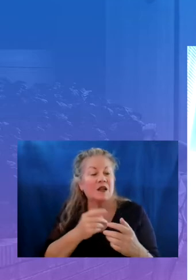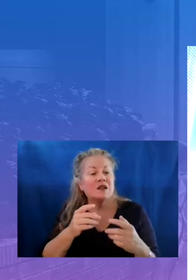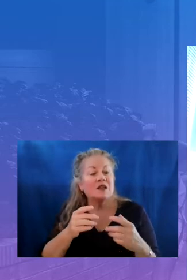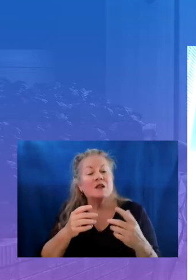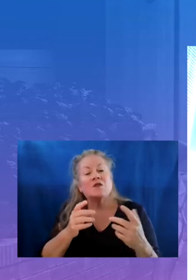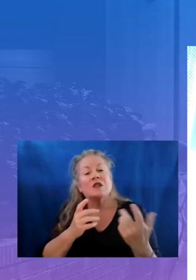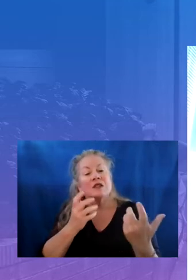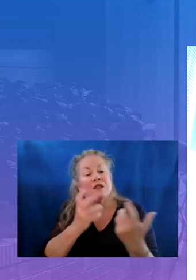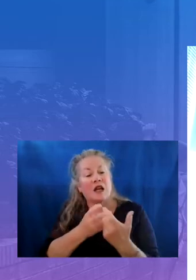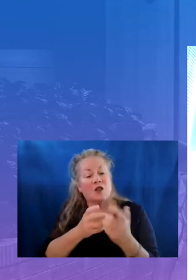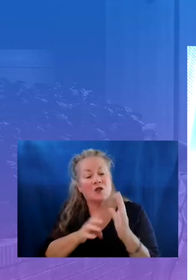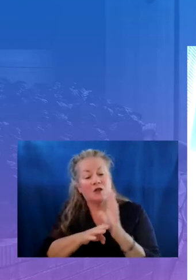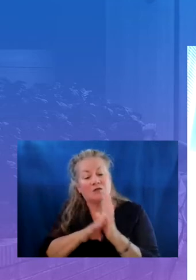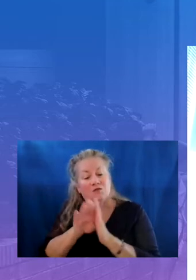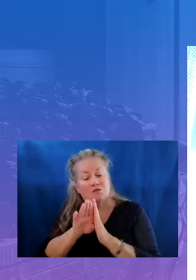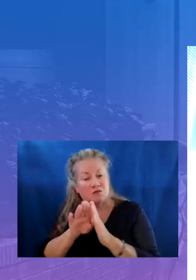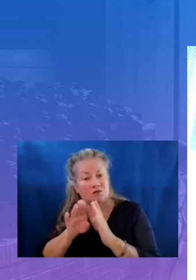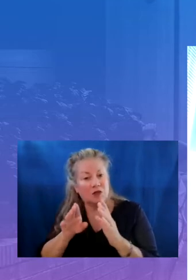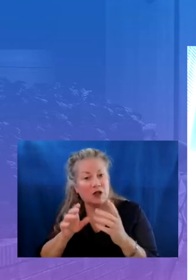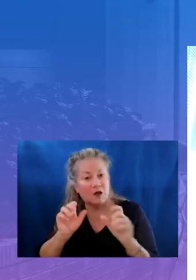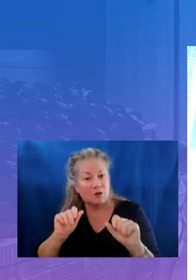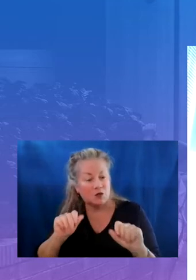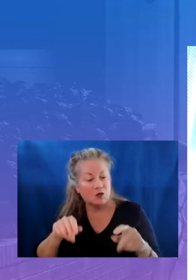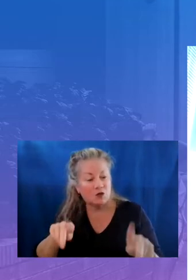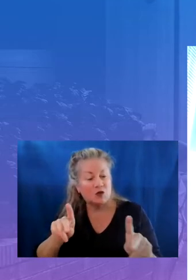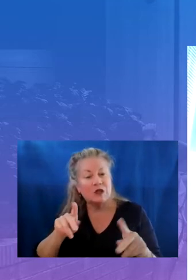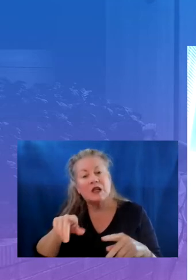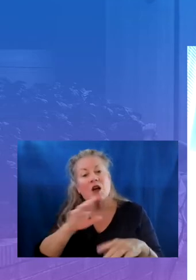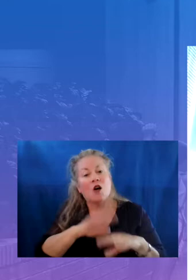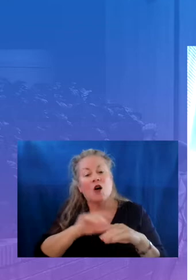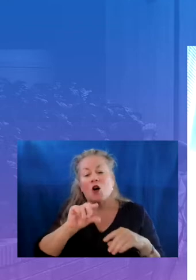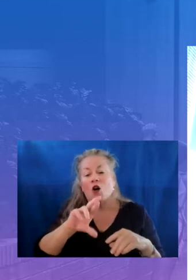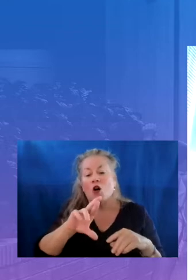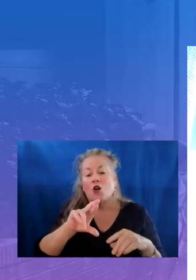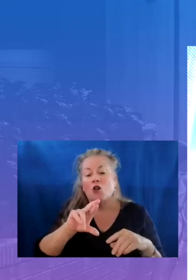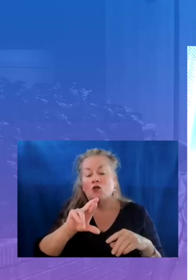designed to get students on grade level by using evidence-based strategies to help close content